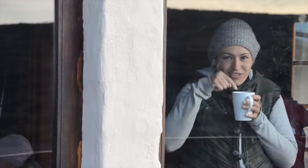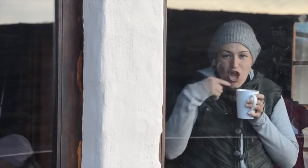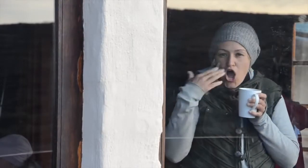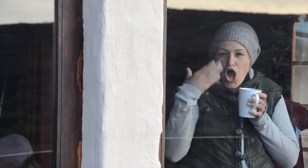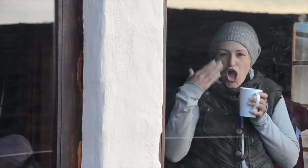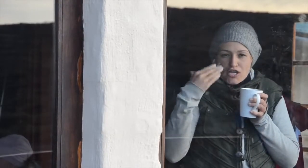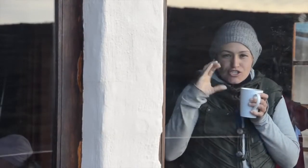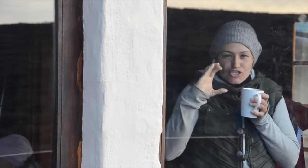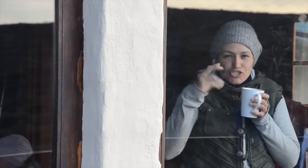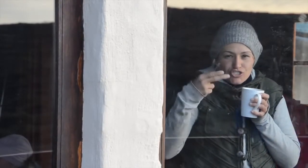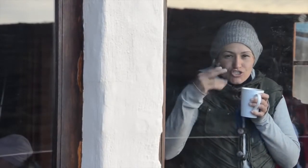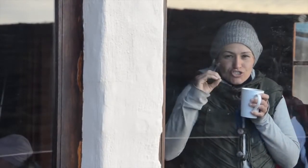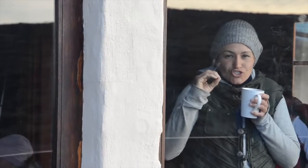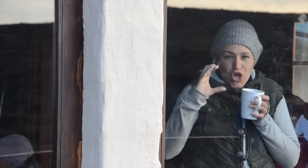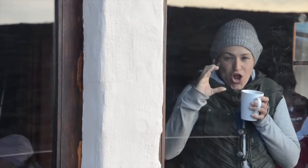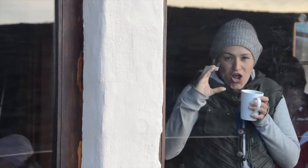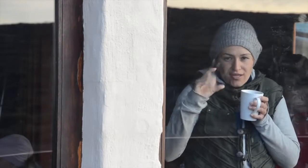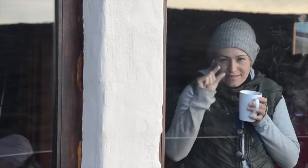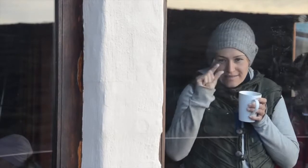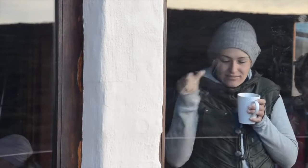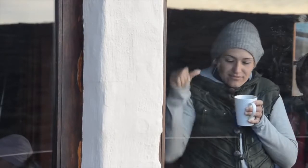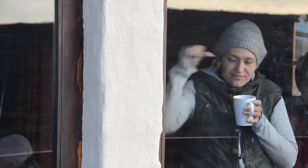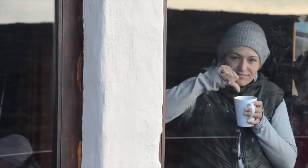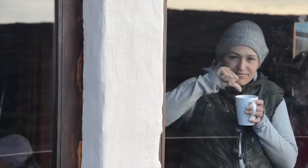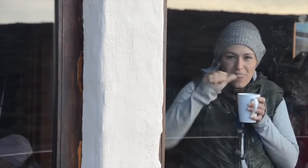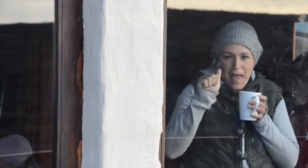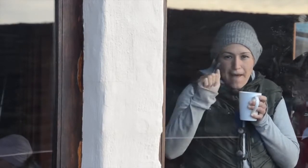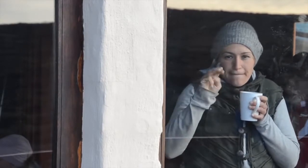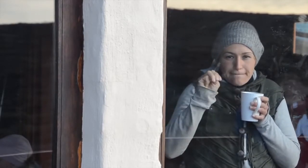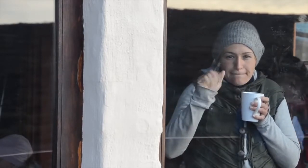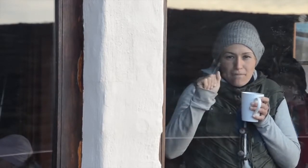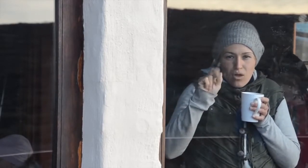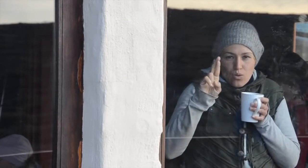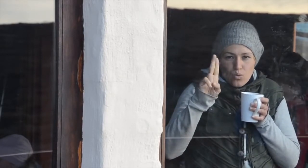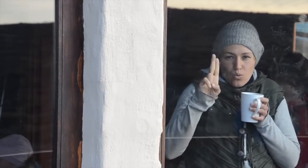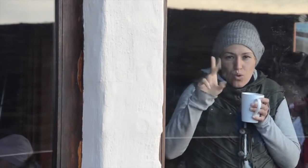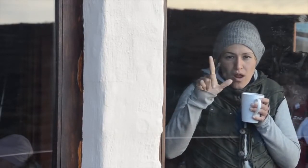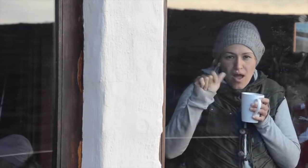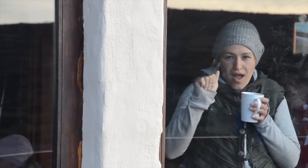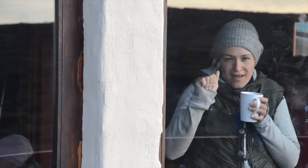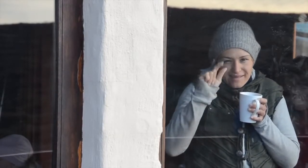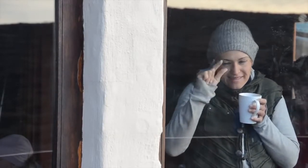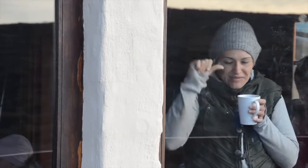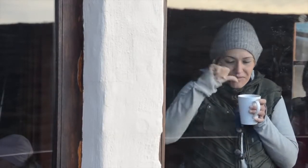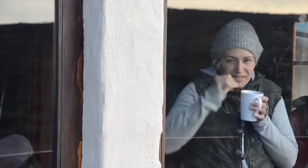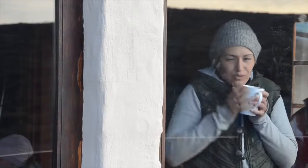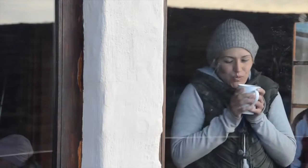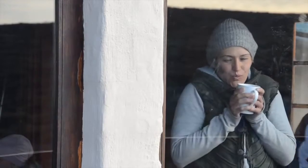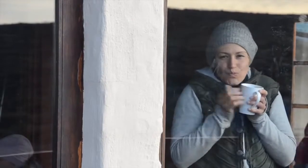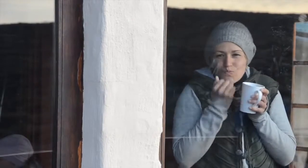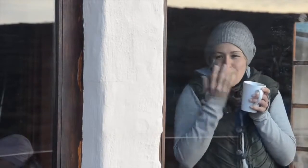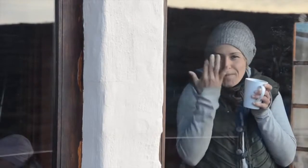I am drinking hot chocolate spiked with Amarula